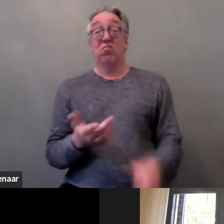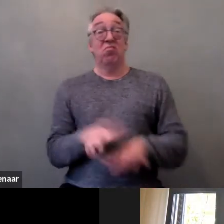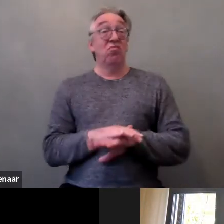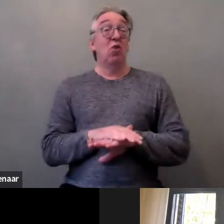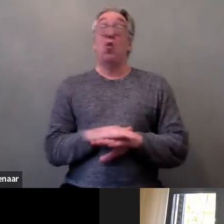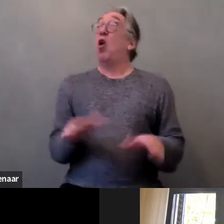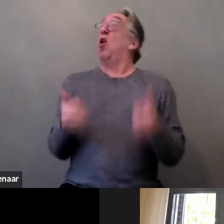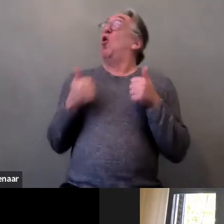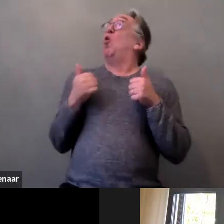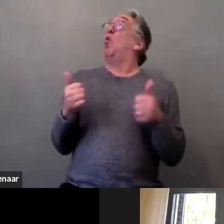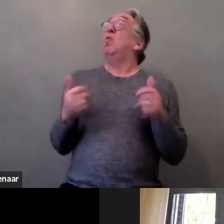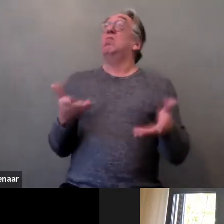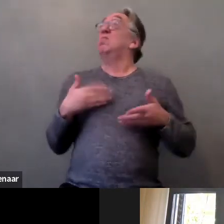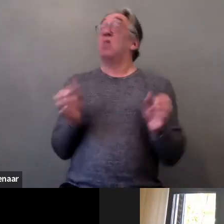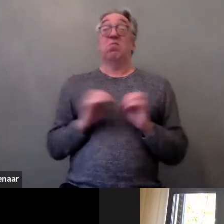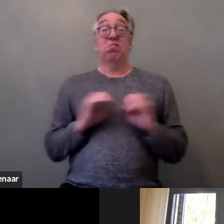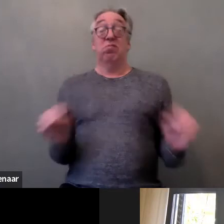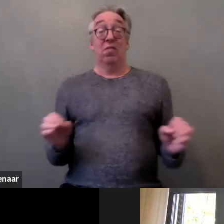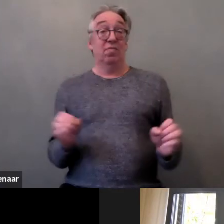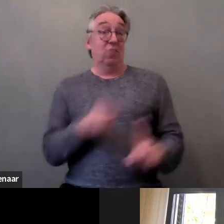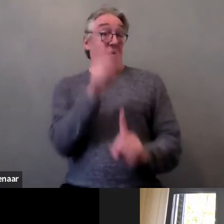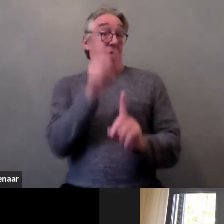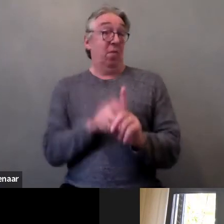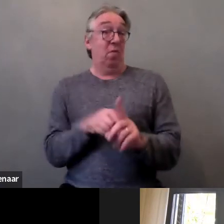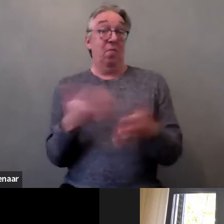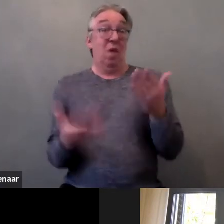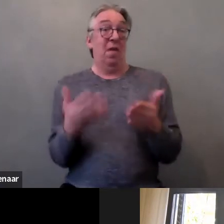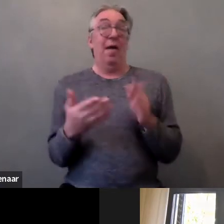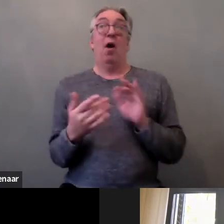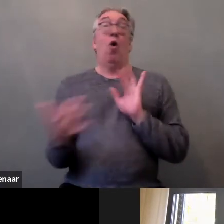Also they have coping strategies: not making contact to avoid the pain